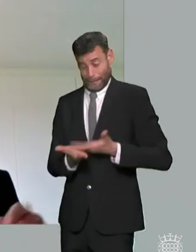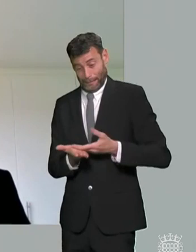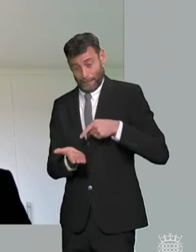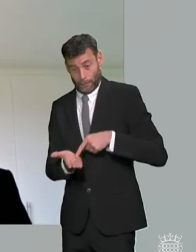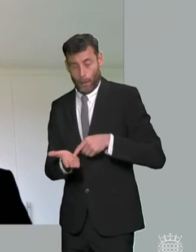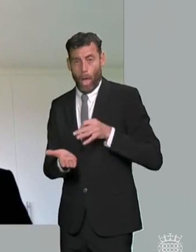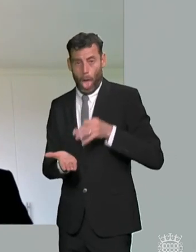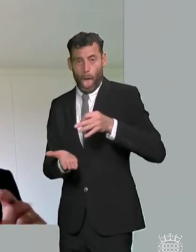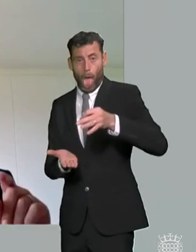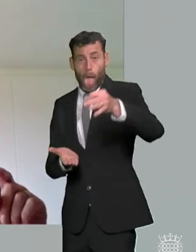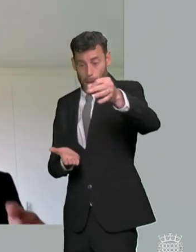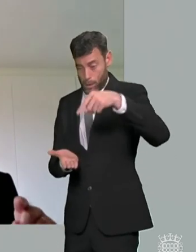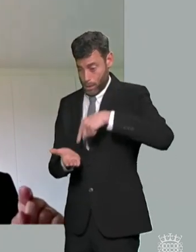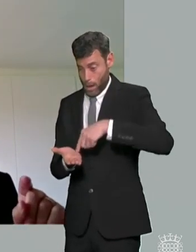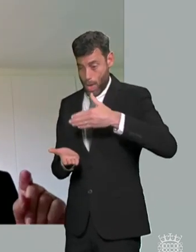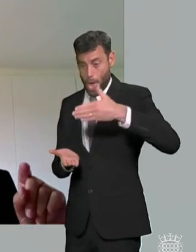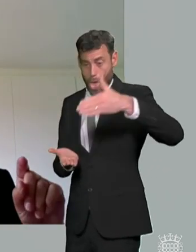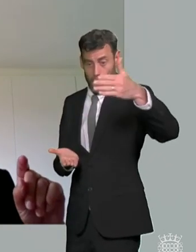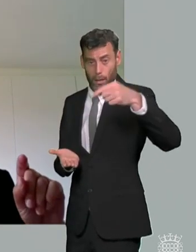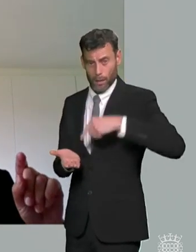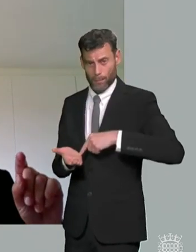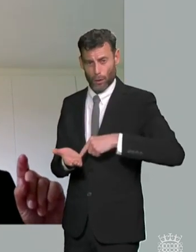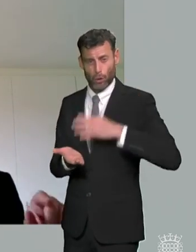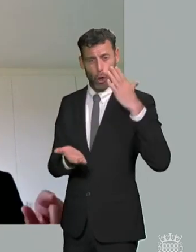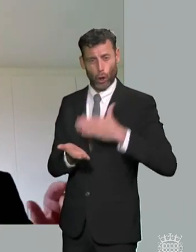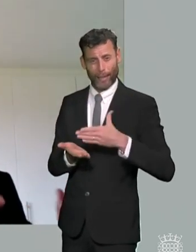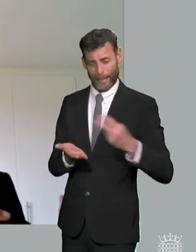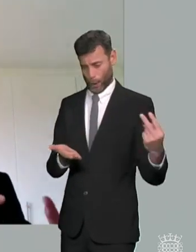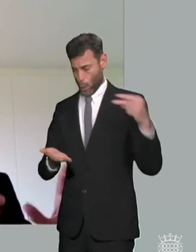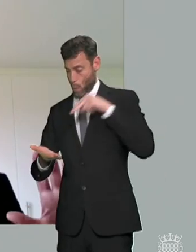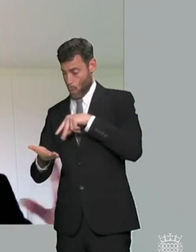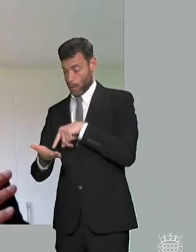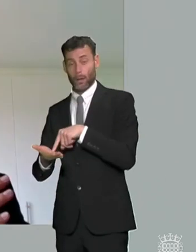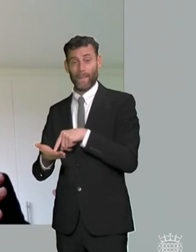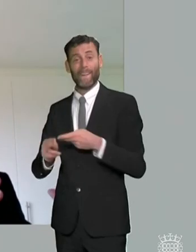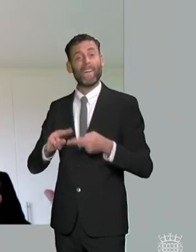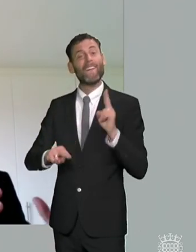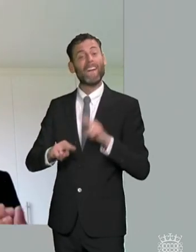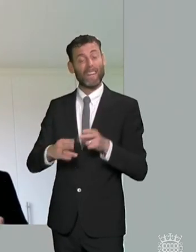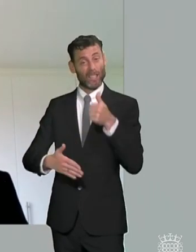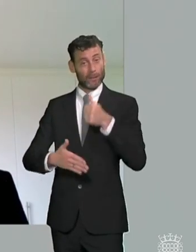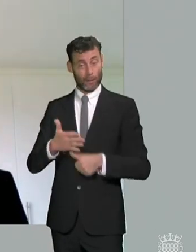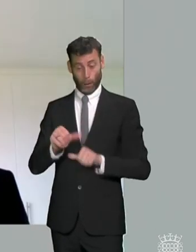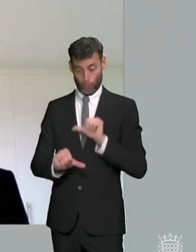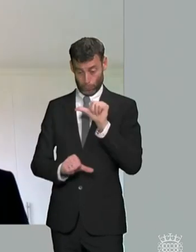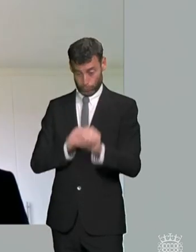of those issues is basic um procedural failure right at the start of the process where a local